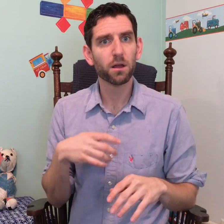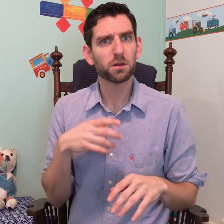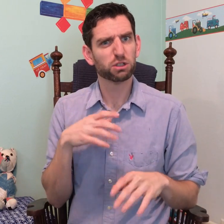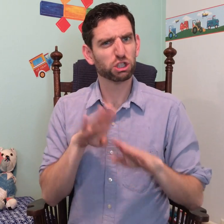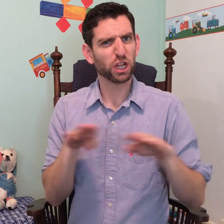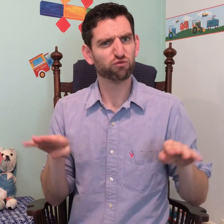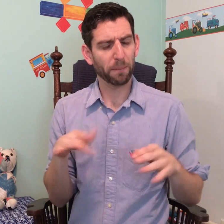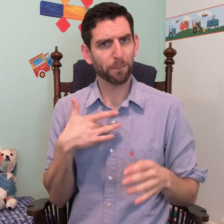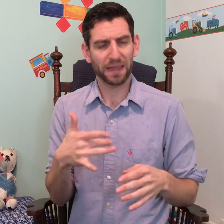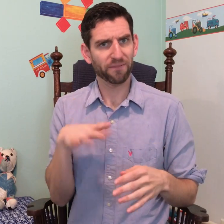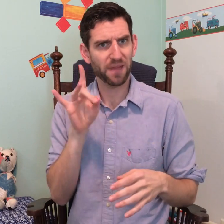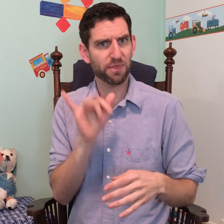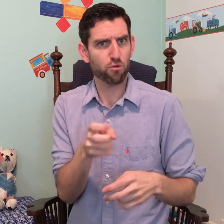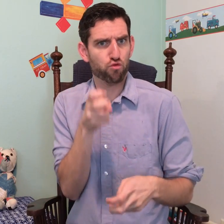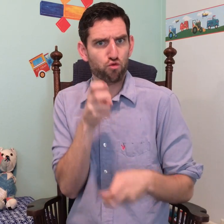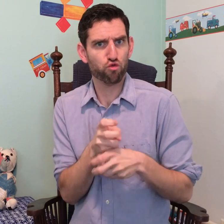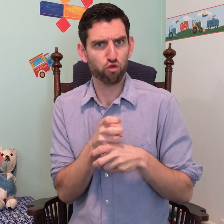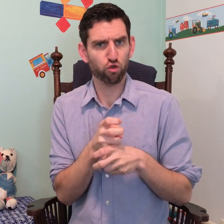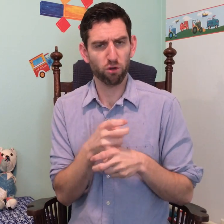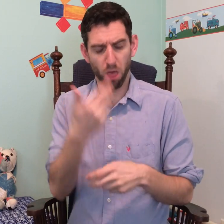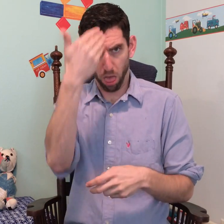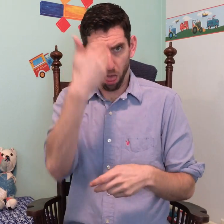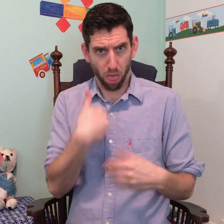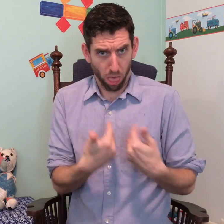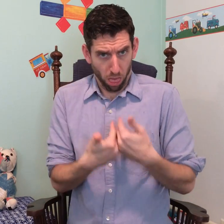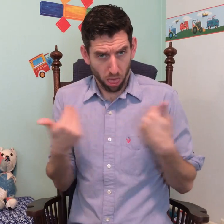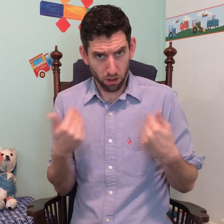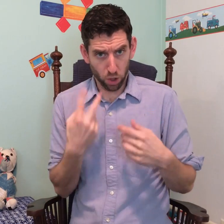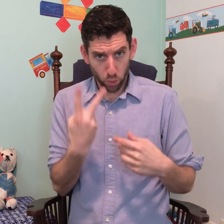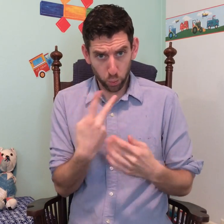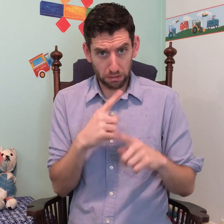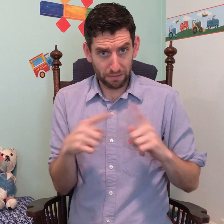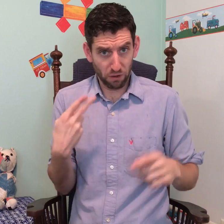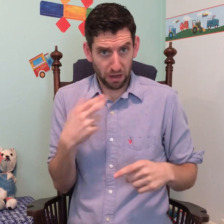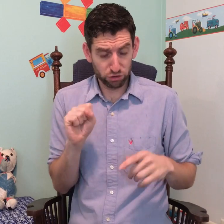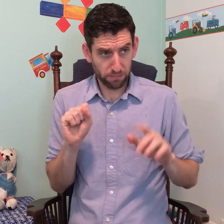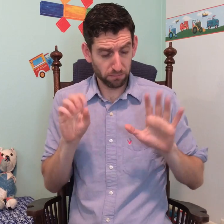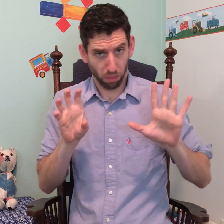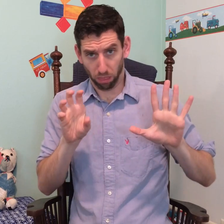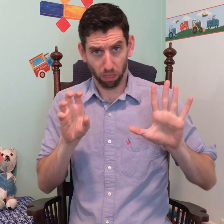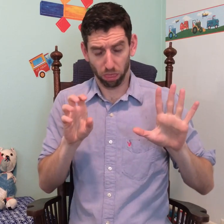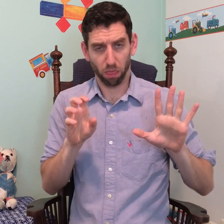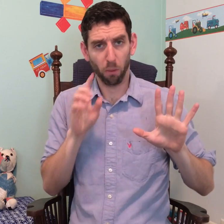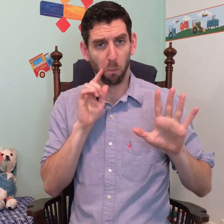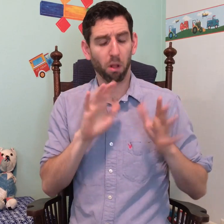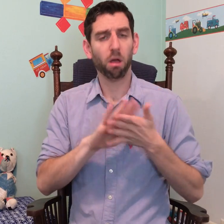Children may find these type of signs hard because they have to think about making two different handshapes at the same time.